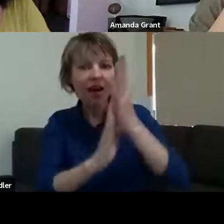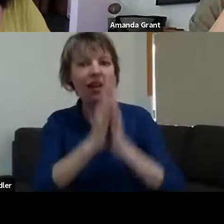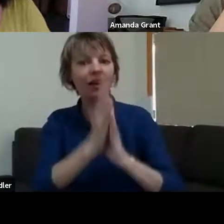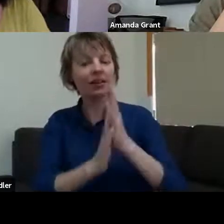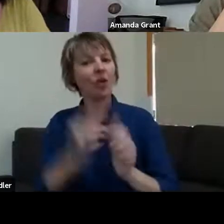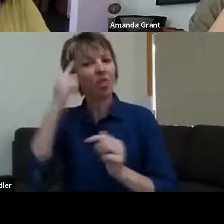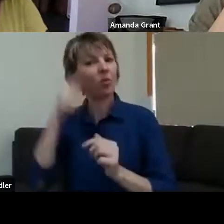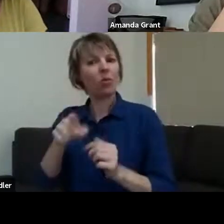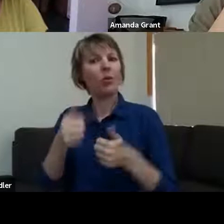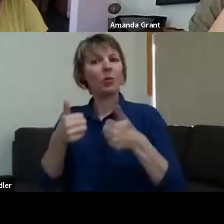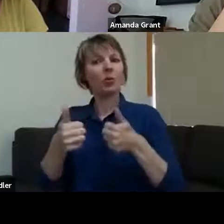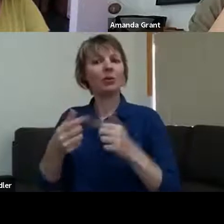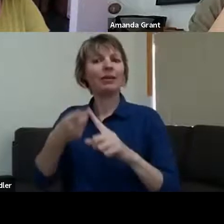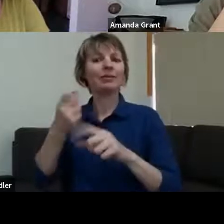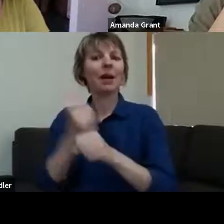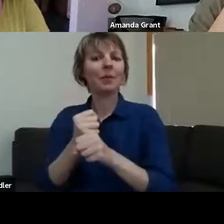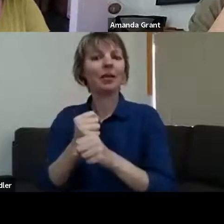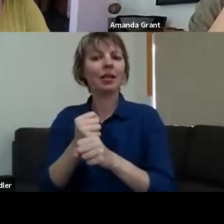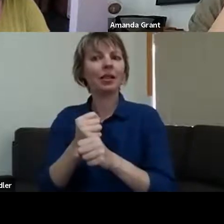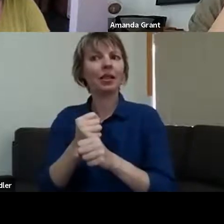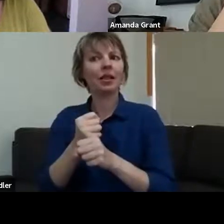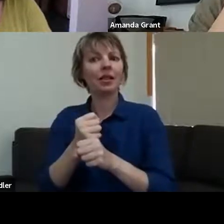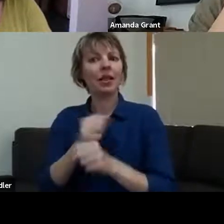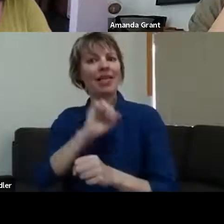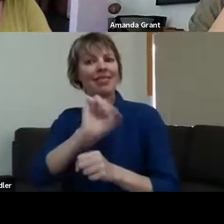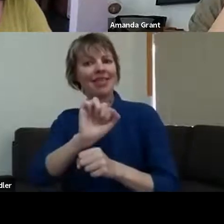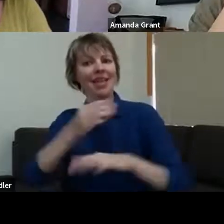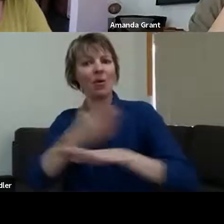been destroyed, they'd been to this person's workshop in the past,